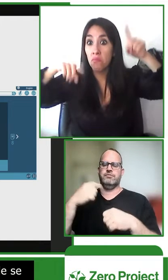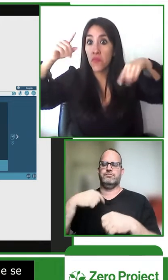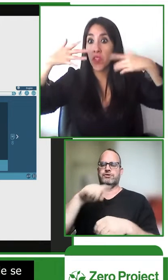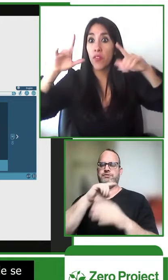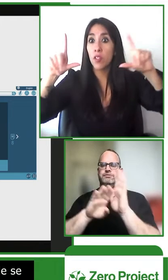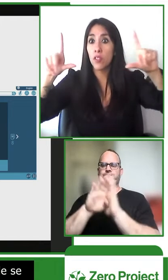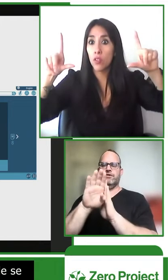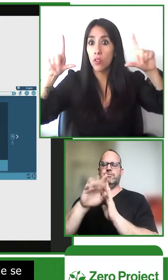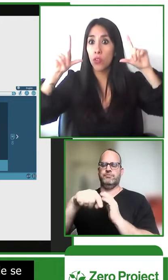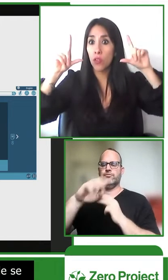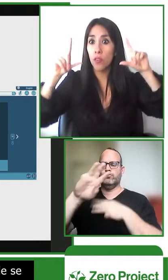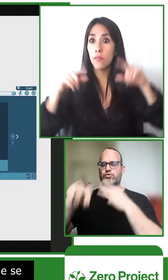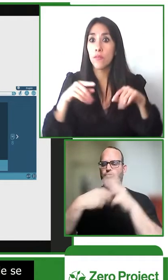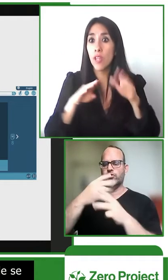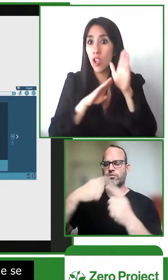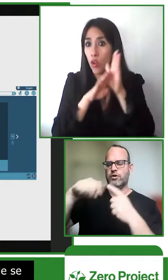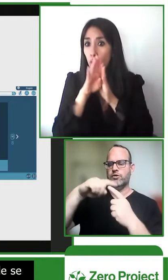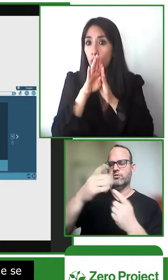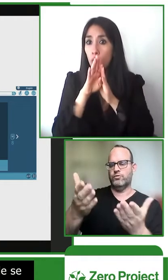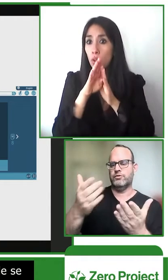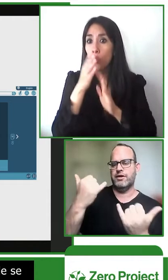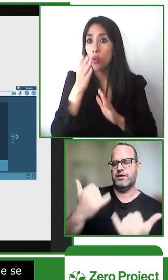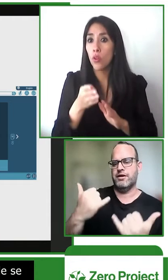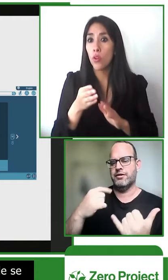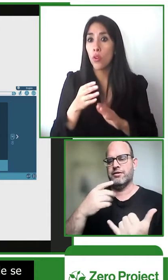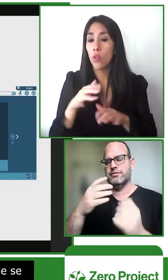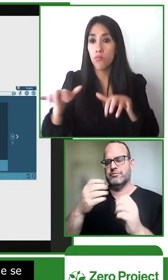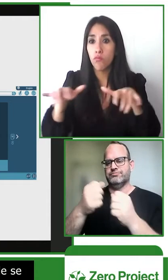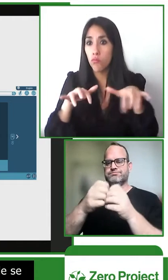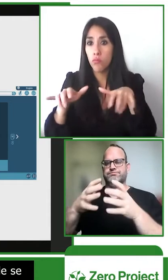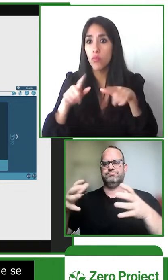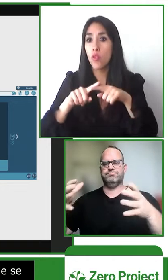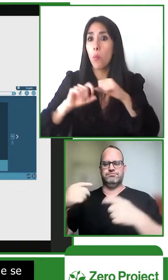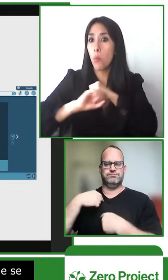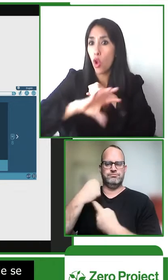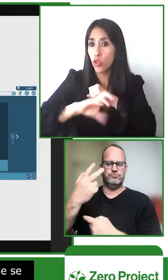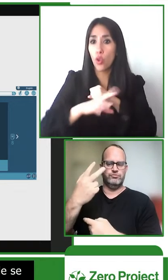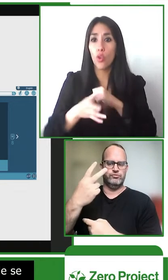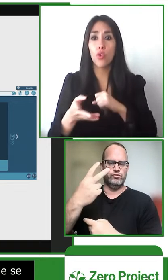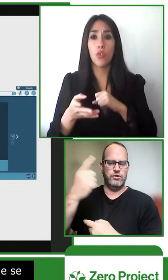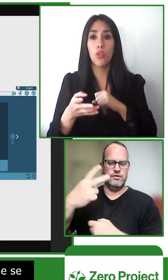and at the beginning we started with the philippines as our first country and now